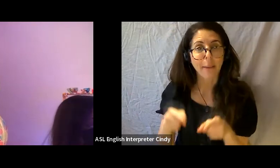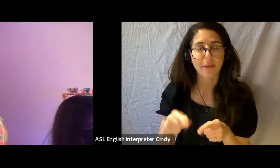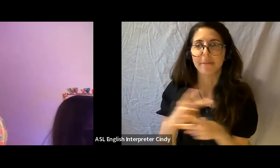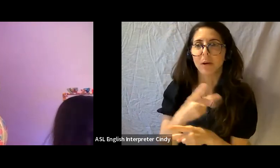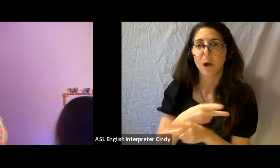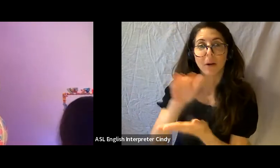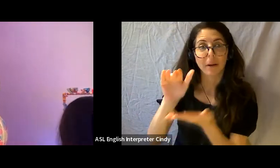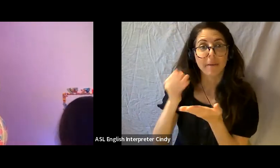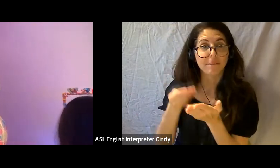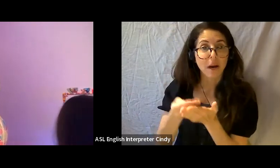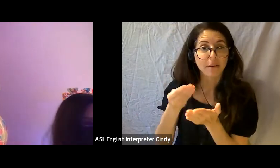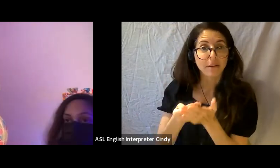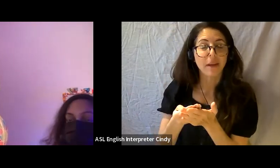dream big in your proposals and we can work together to figure out some of these elements and some of these different funding needs